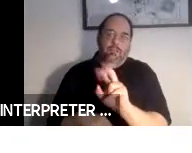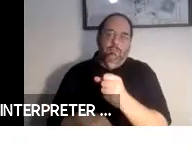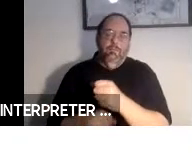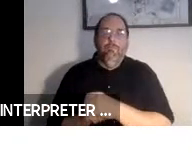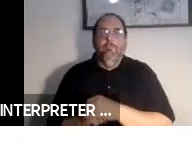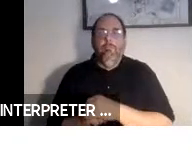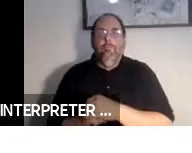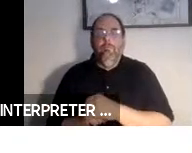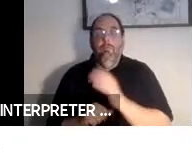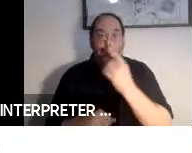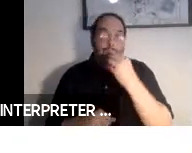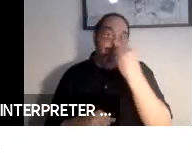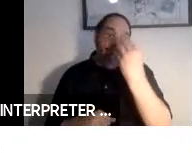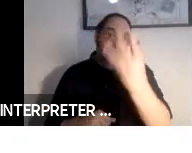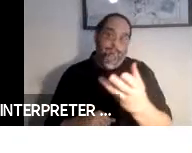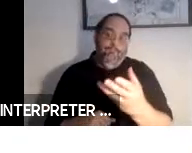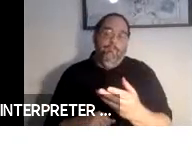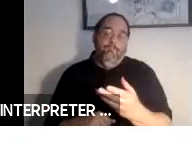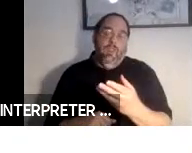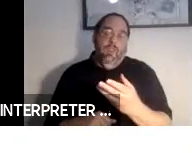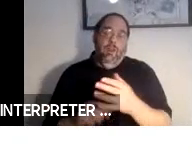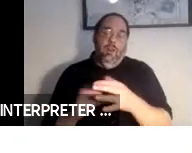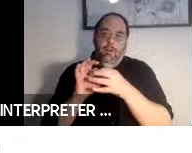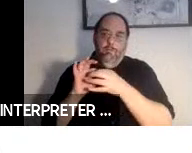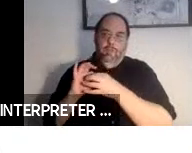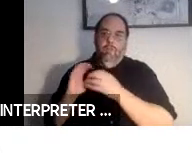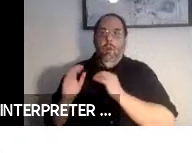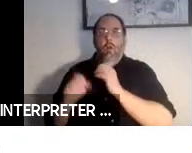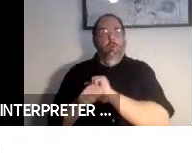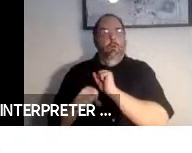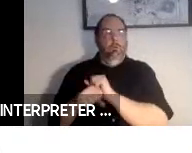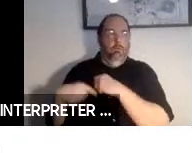I will tell you because based on work that we have been working on in conversational agents,